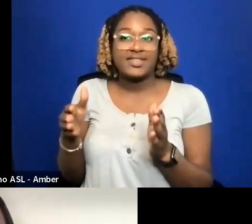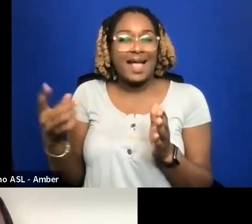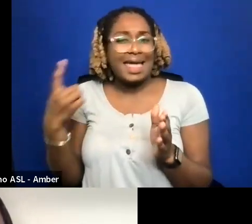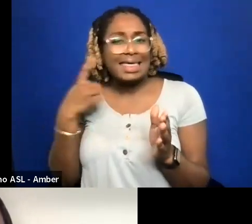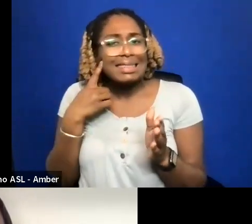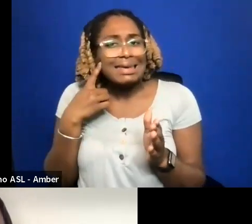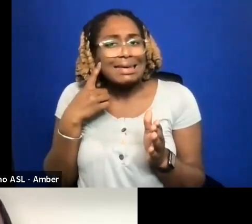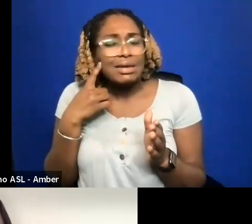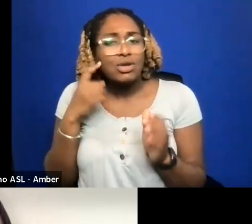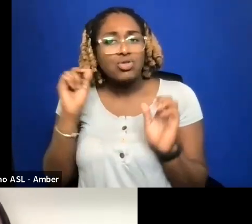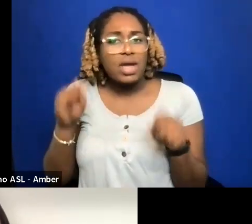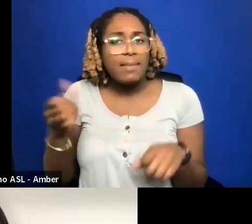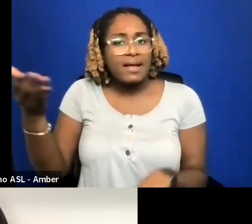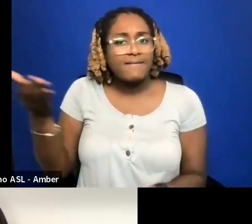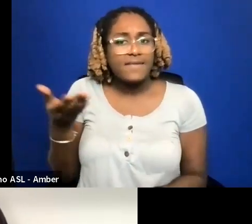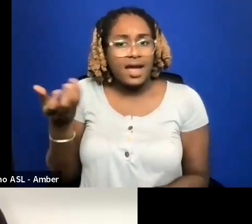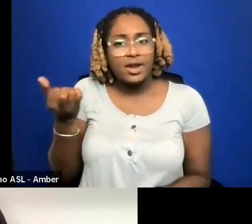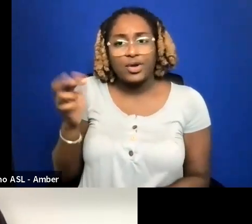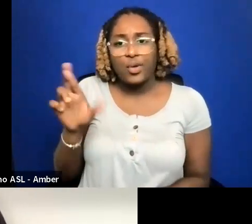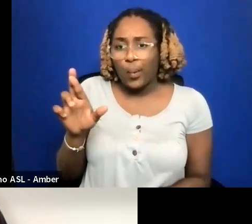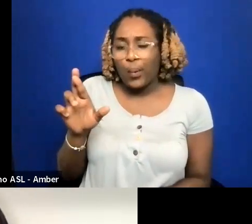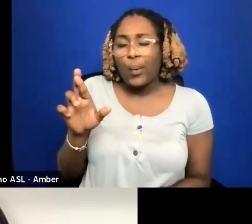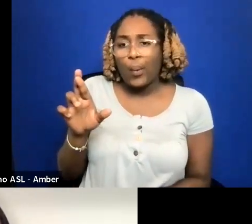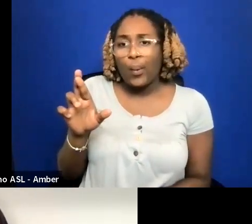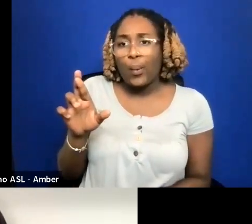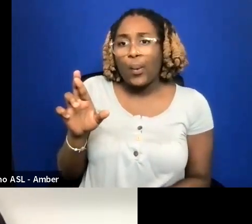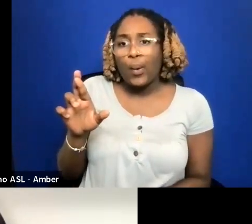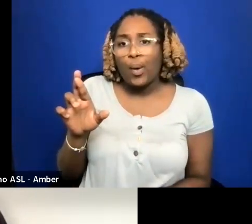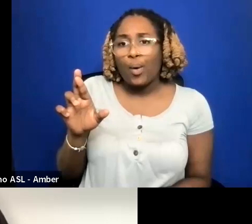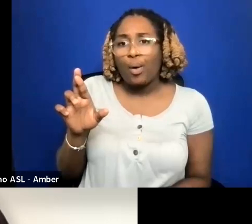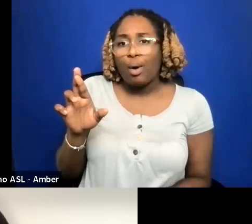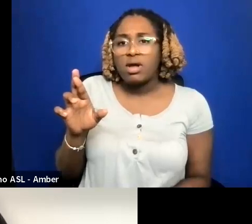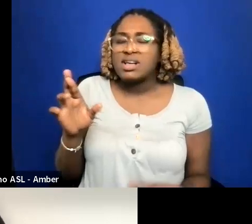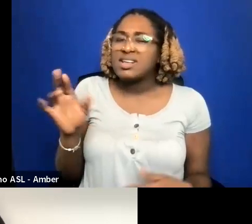THINK THERE IS LIKE 3,000 PEOPLE IN IT.